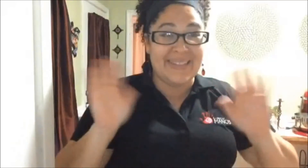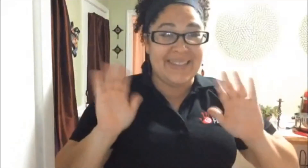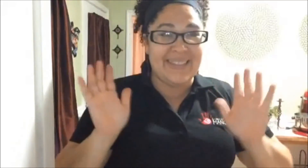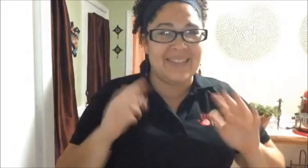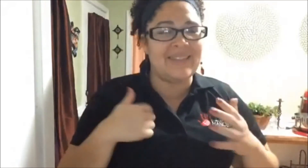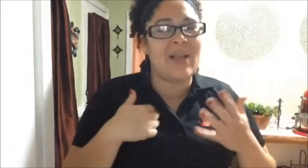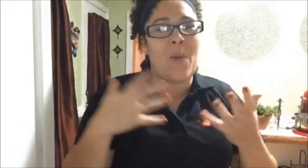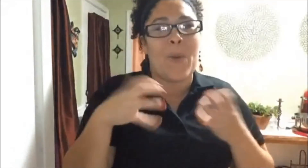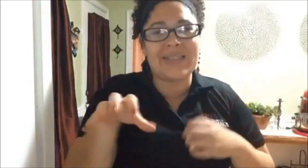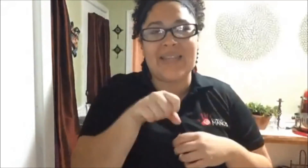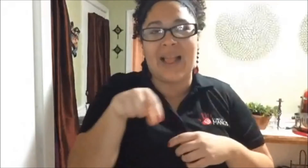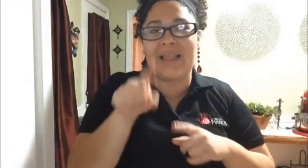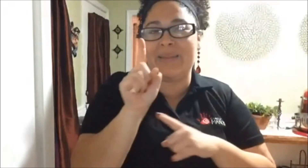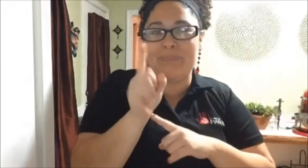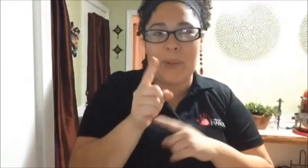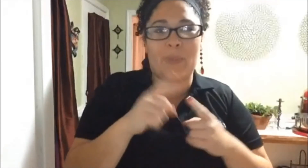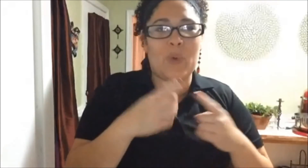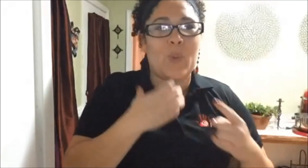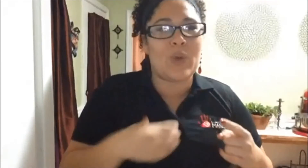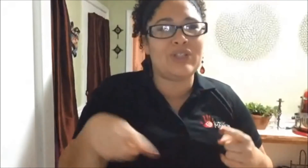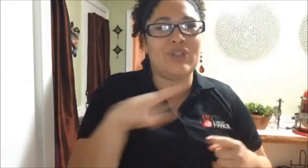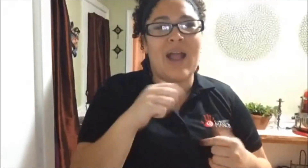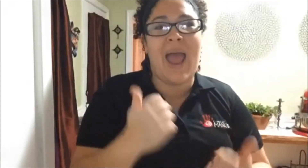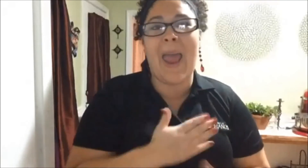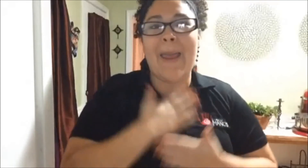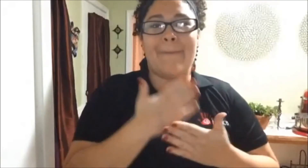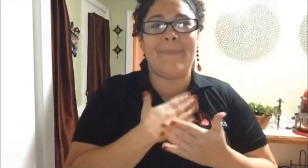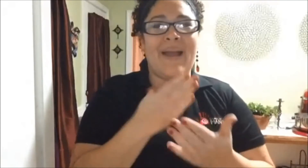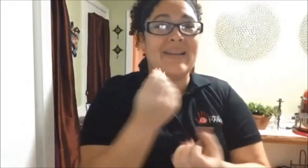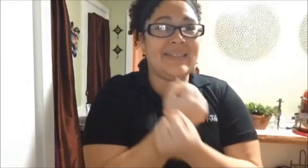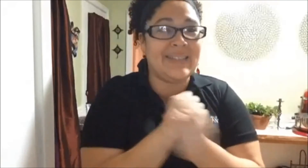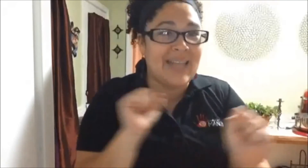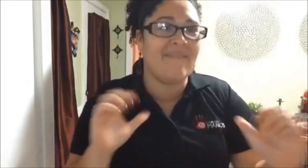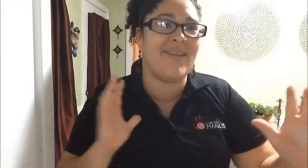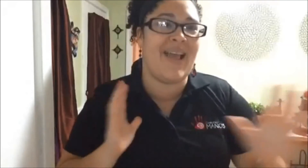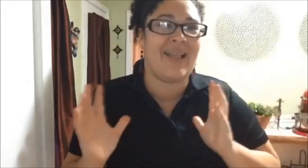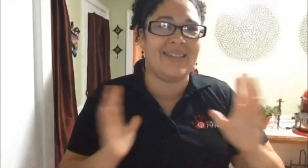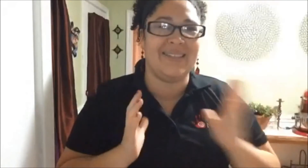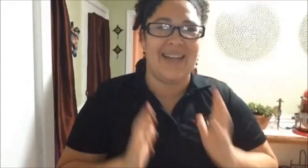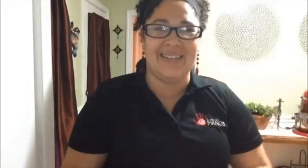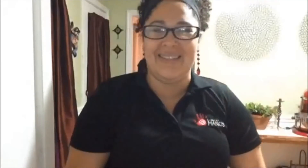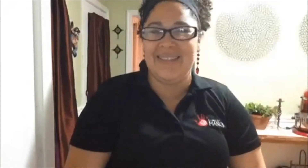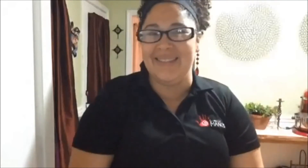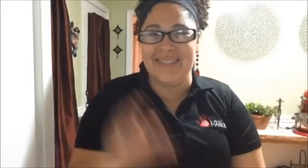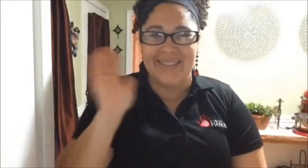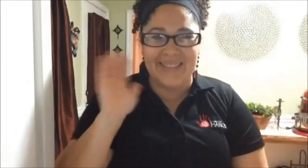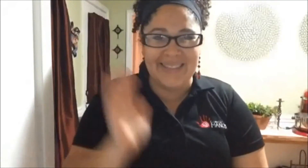I wanted to take this moment to wish you happy and safe Holidays! Quería aprovechar este momento para desearle felices fiestas y seguras!